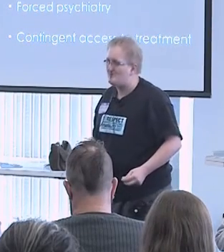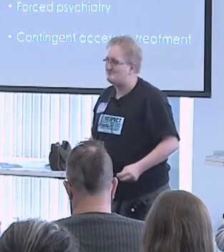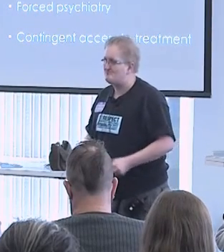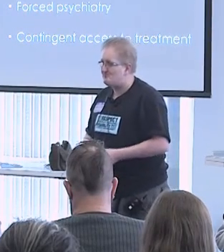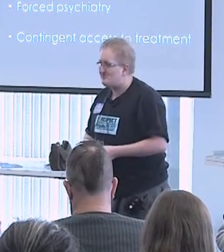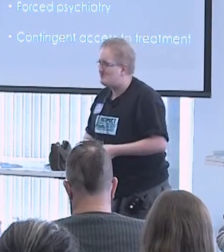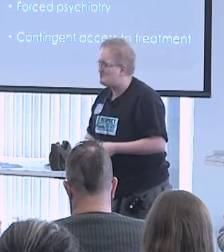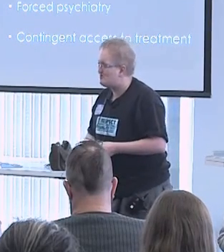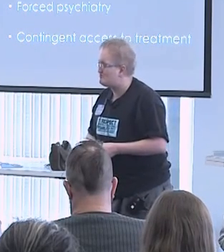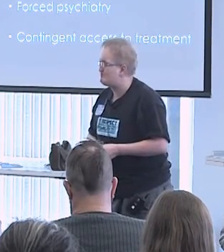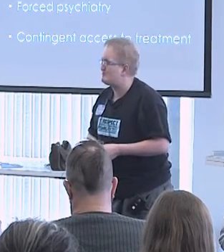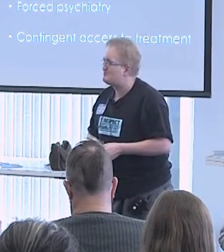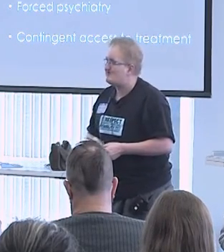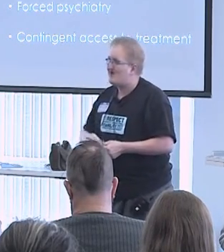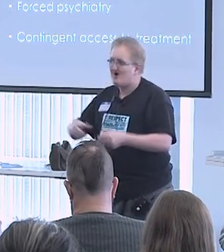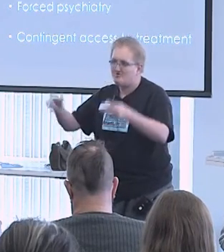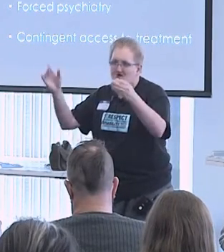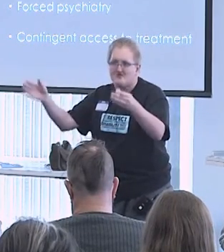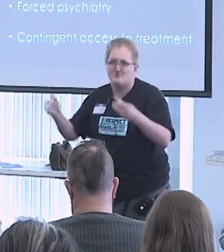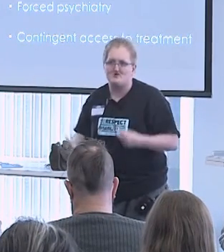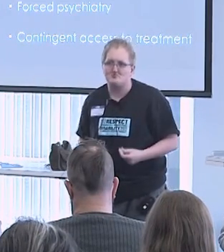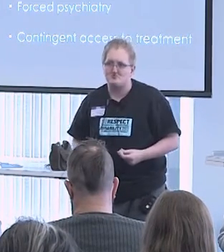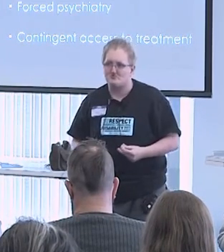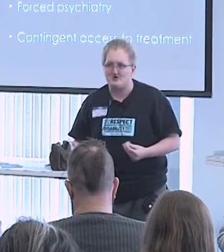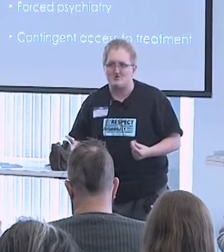they'll have their interest held hostage.